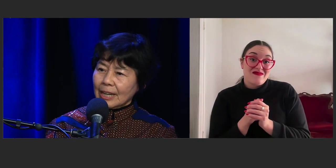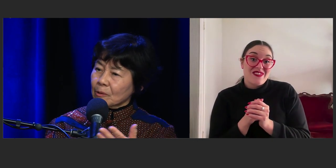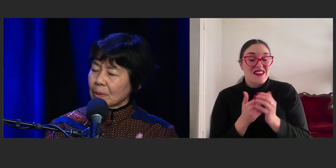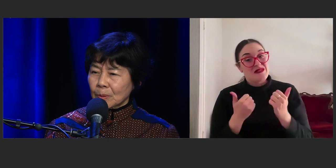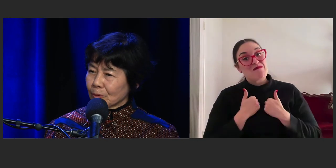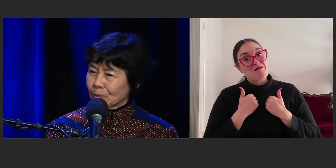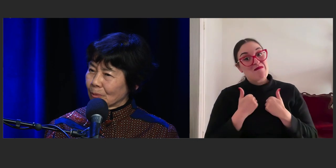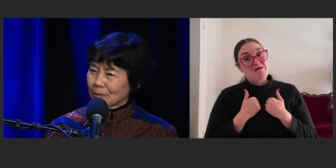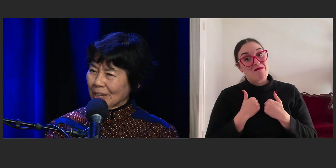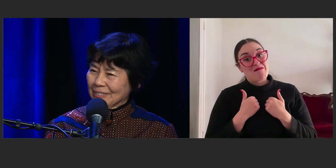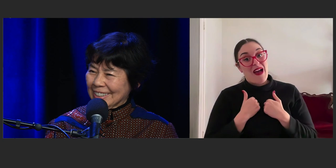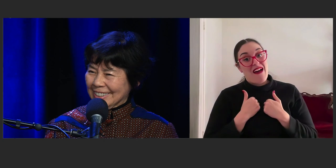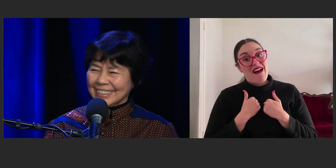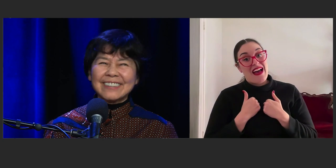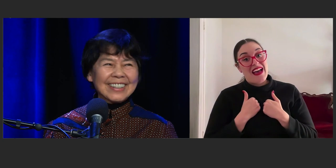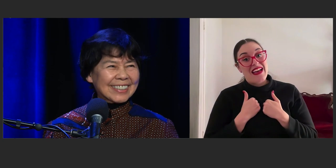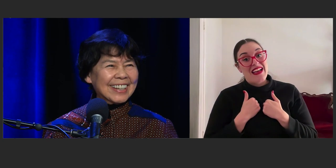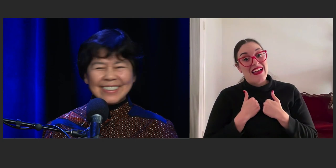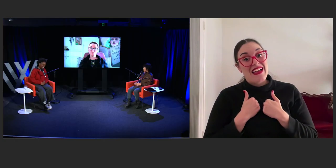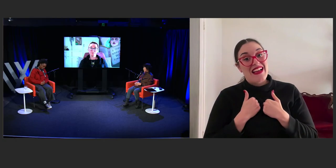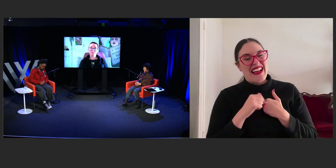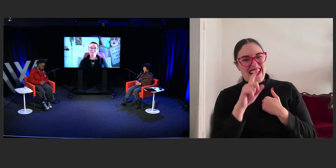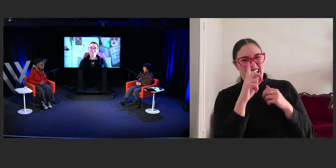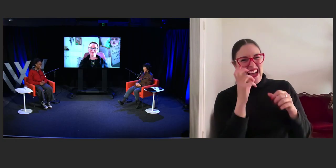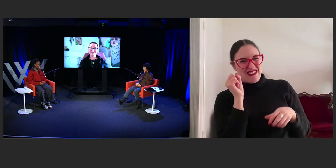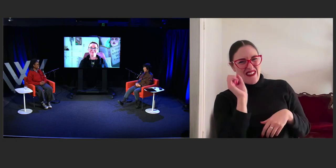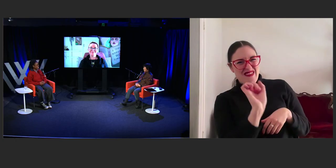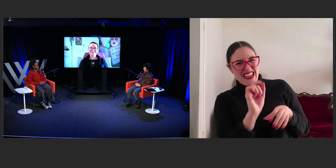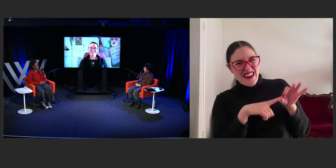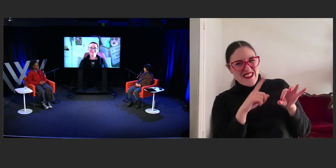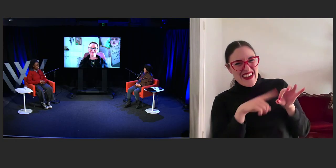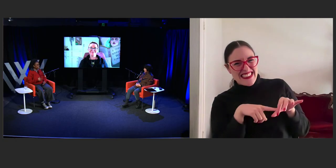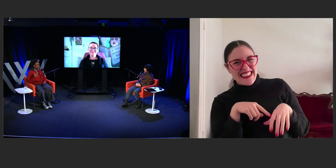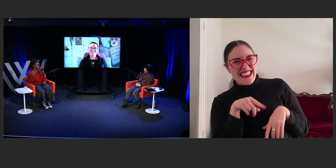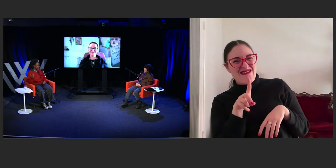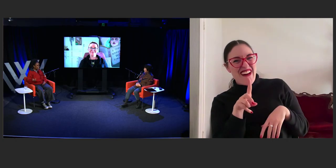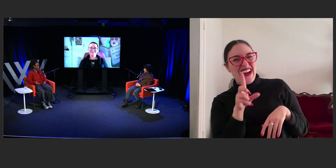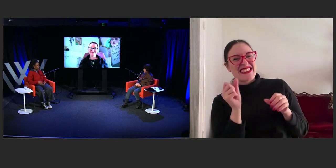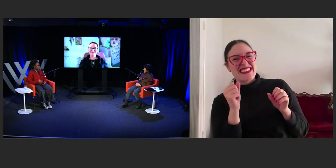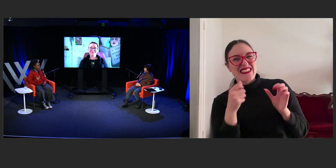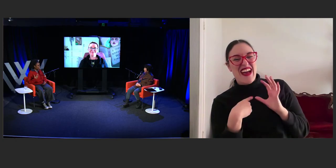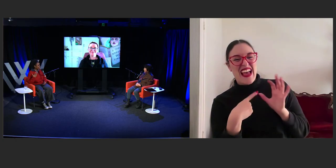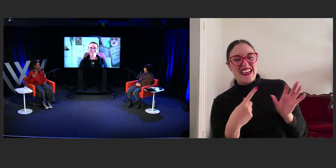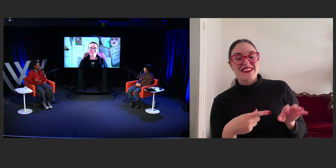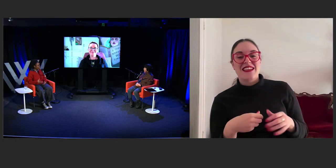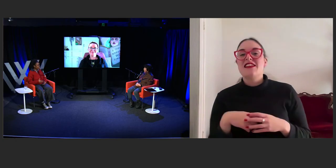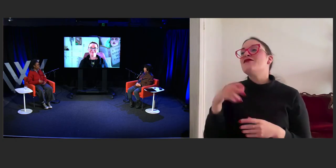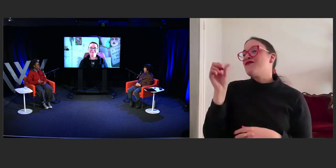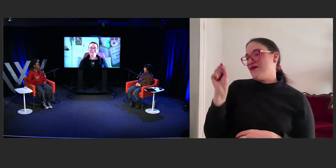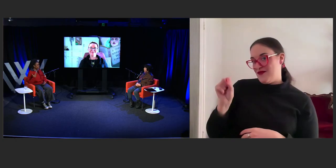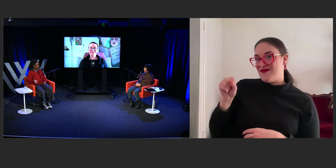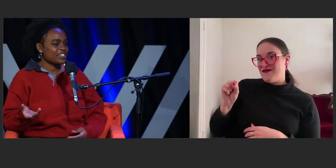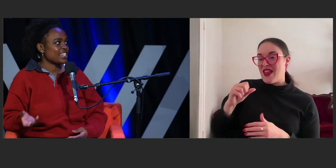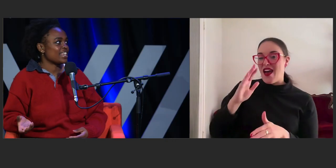I can't remember what your original question was. Yeah, yeah. Just about how we kind of foster that diversity